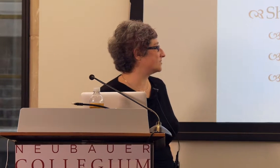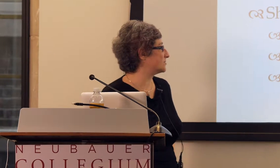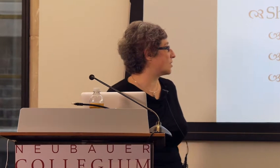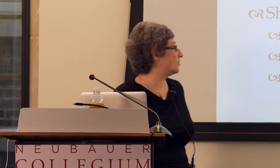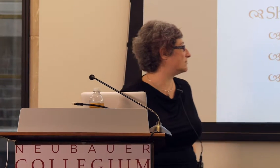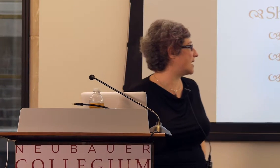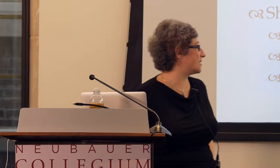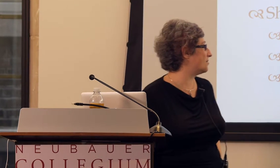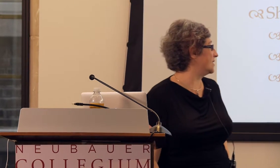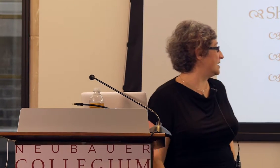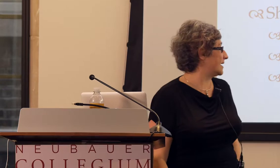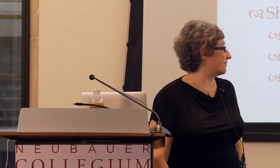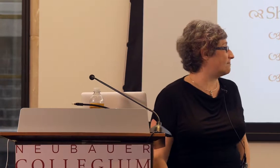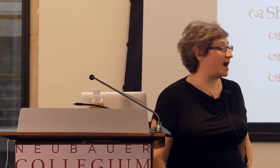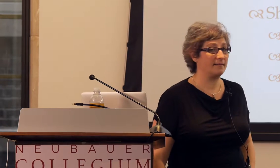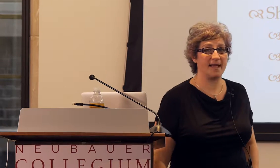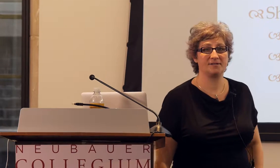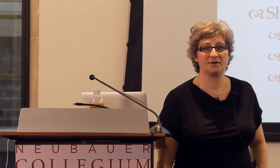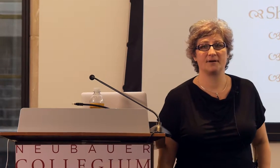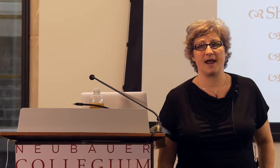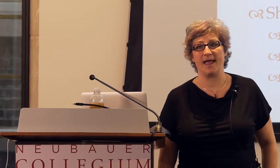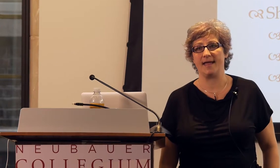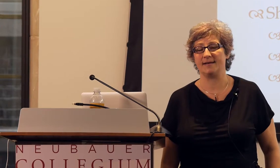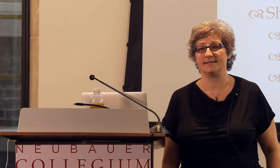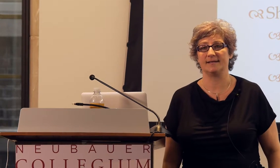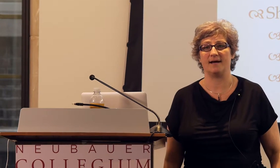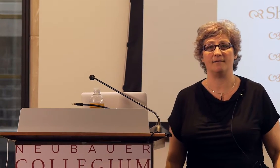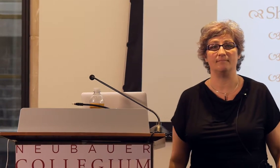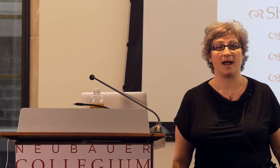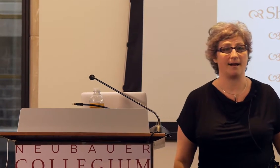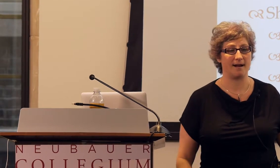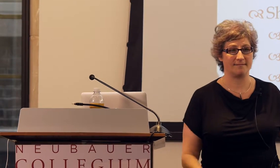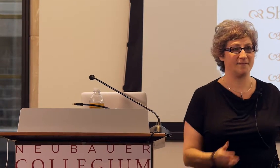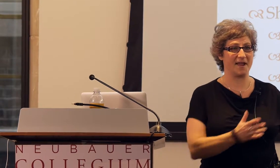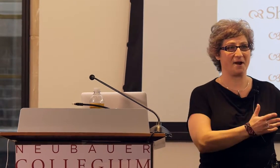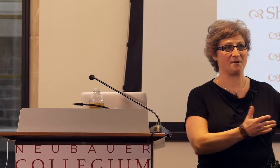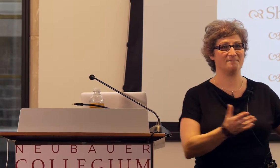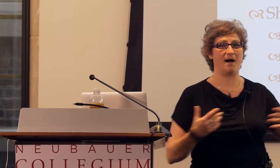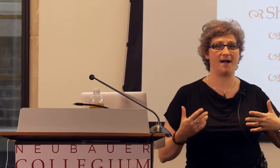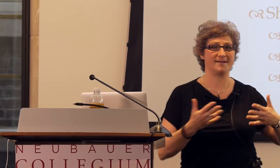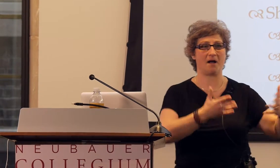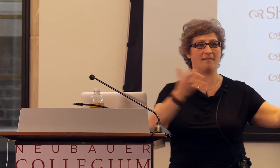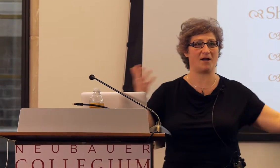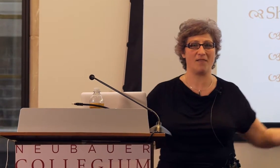by Susan Goldin-Meadow, Carolyn Mylander, and they're my, all of us are colleagues,